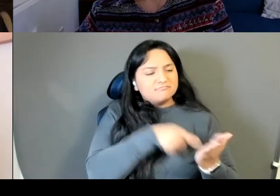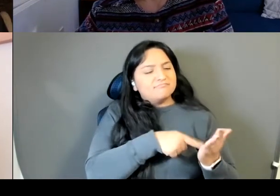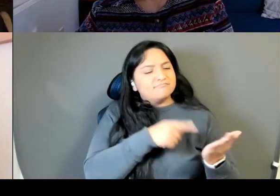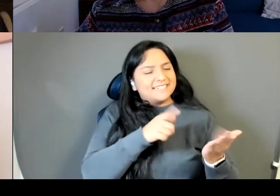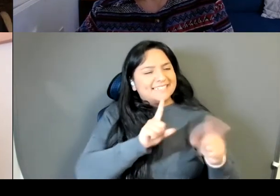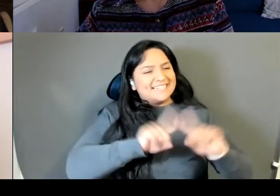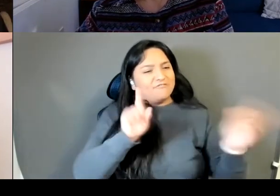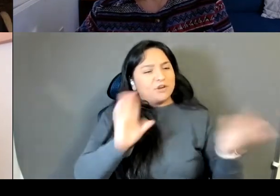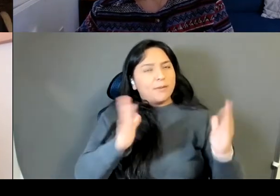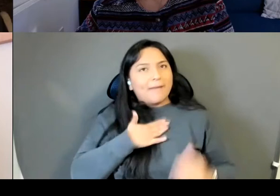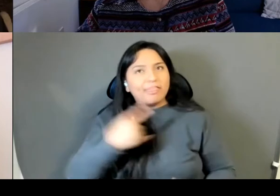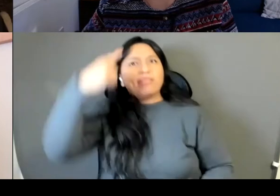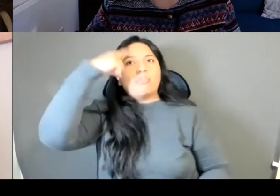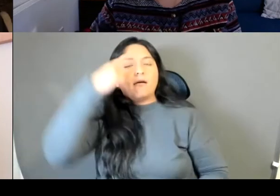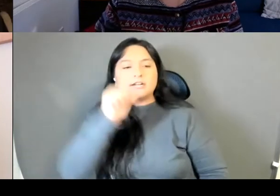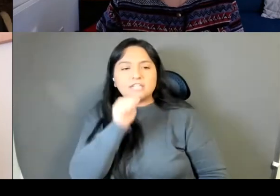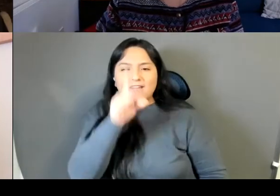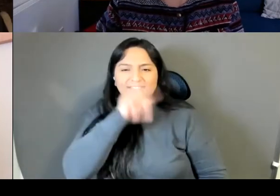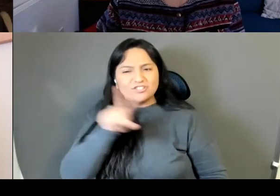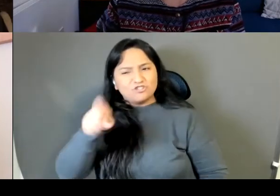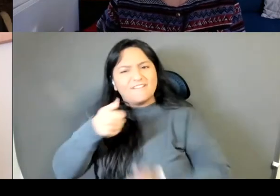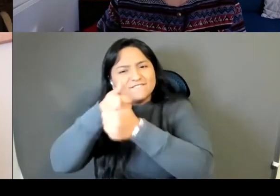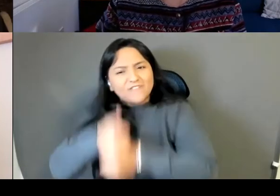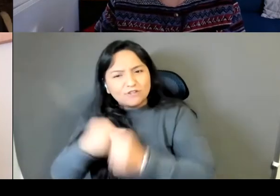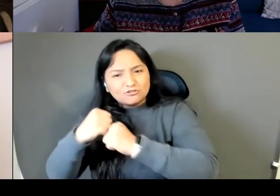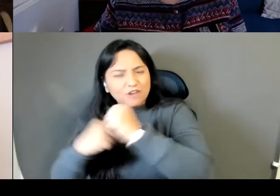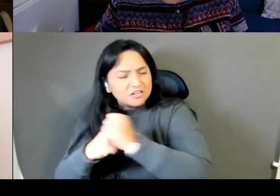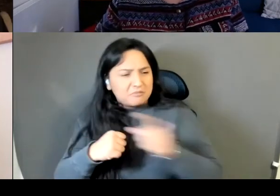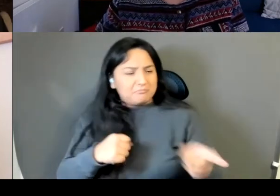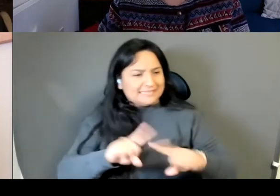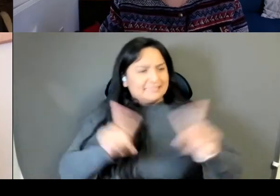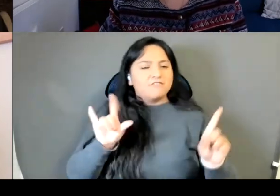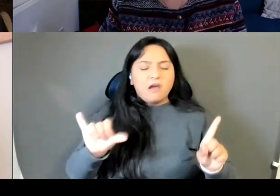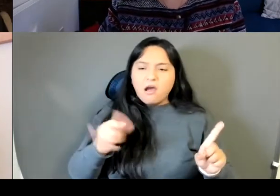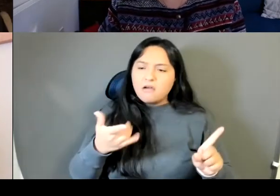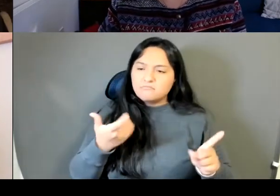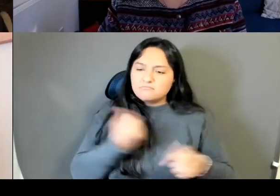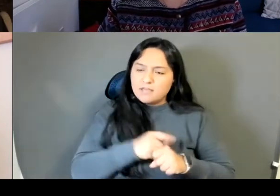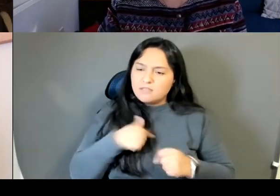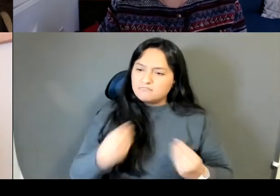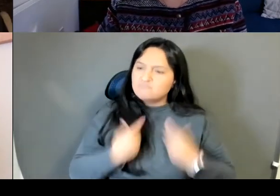And that, I don't know, that sort of just gave me permission to do my own thing as well, to feel like I wasn't alone in it.